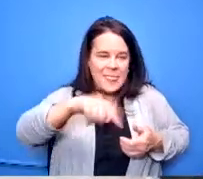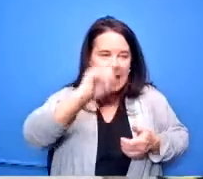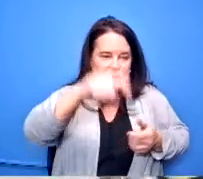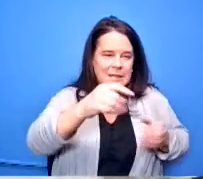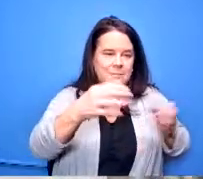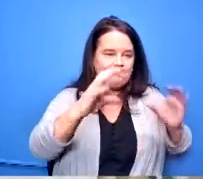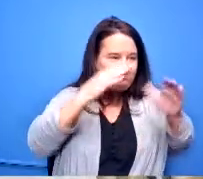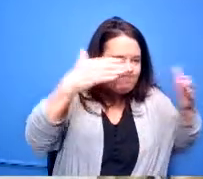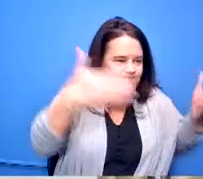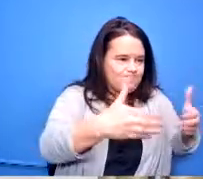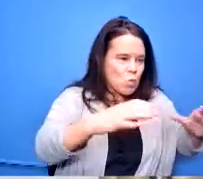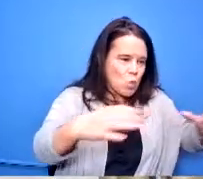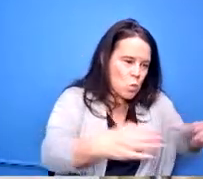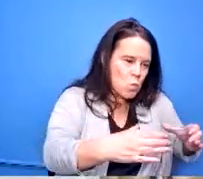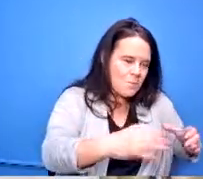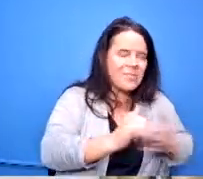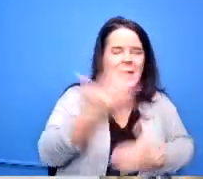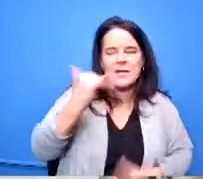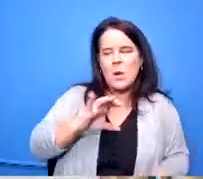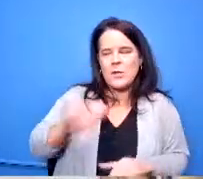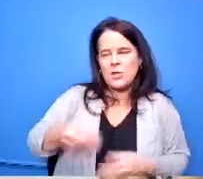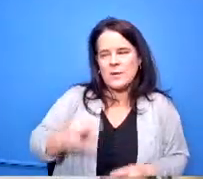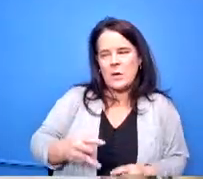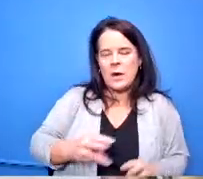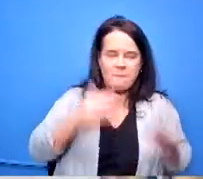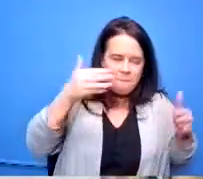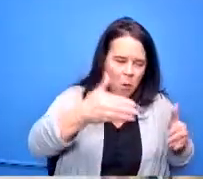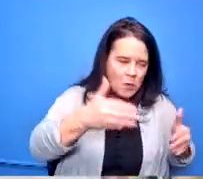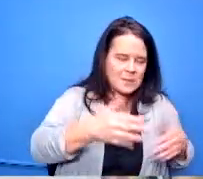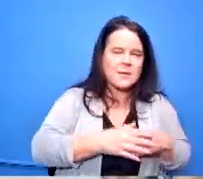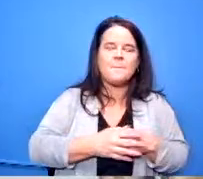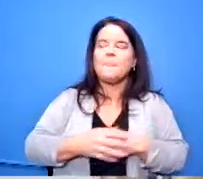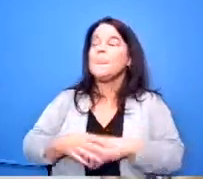that's that's why we do it that way okay so you open up another question for me because even